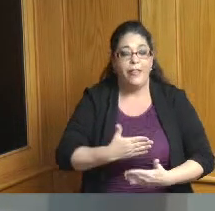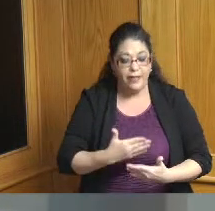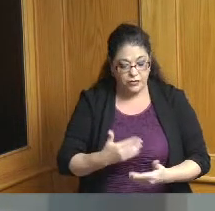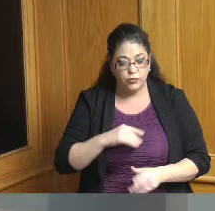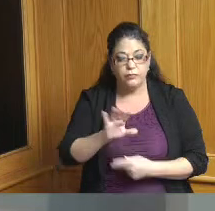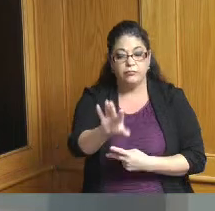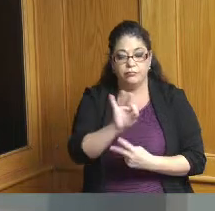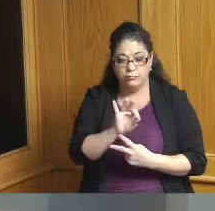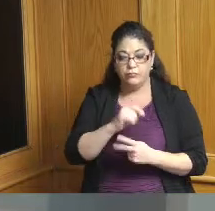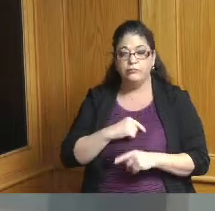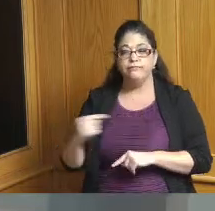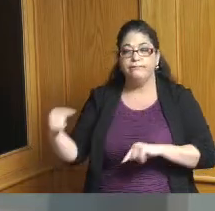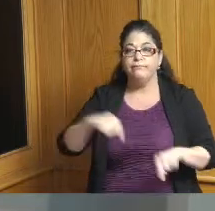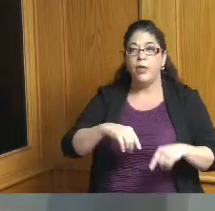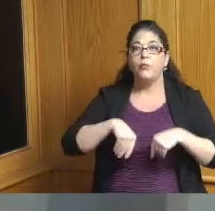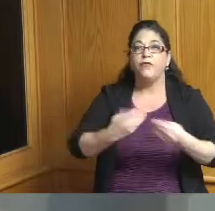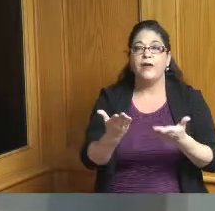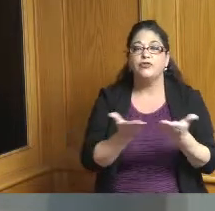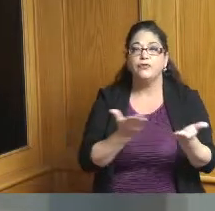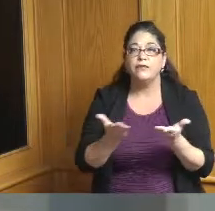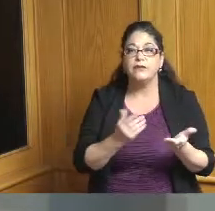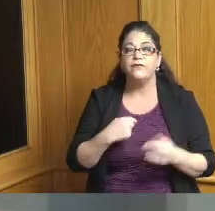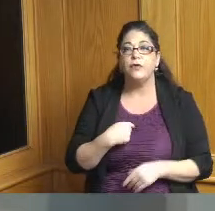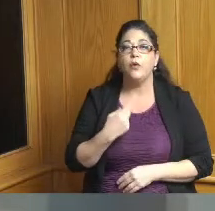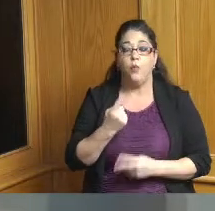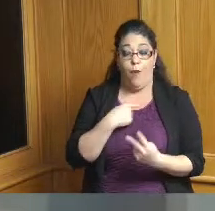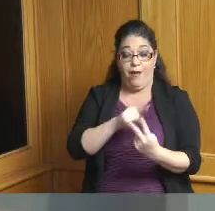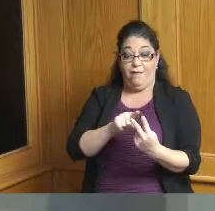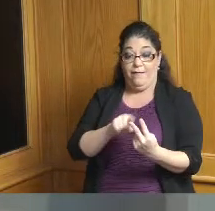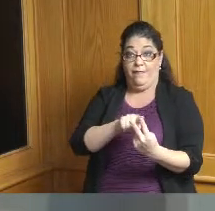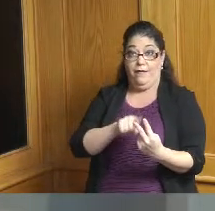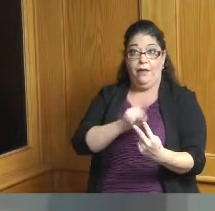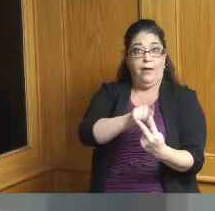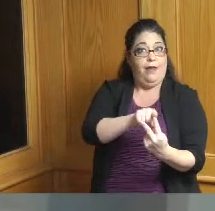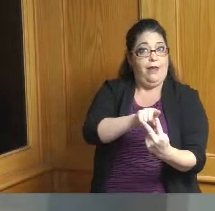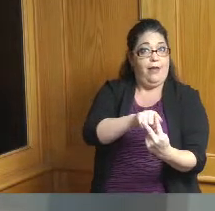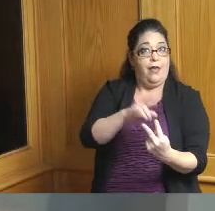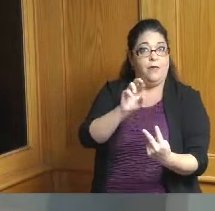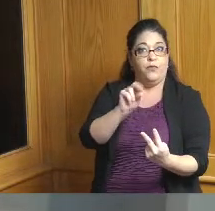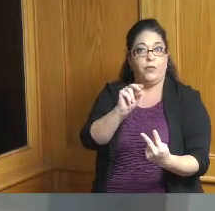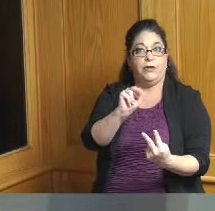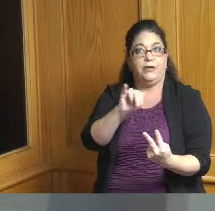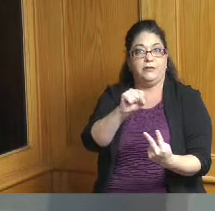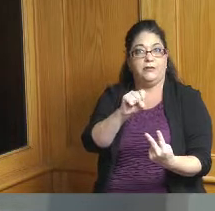as one of the two board of County Commissioner representatives fill in the position which expired